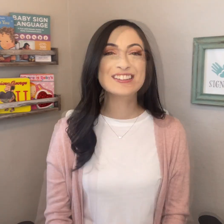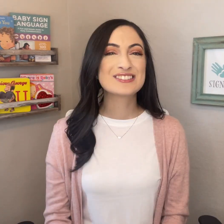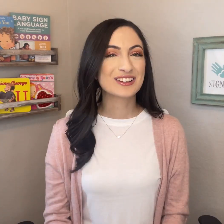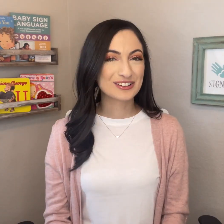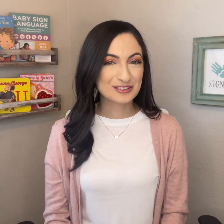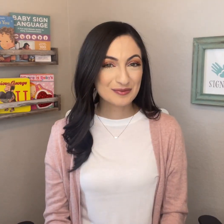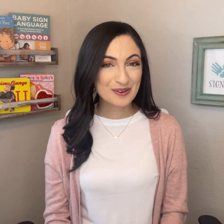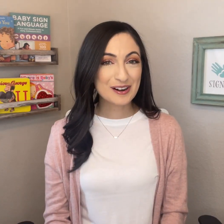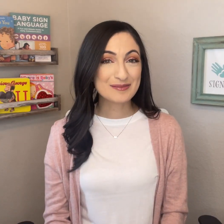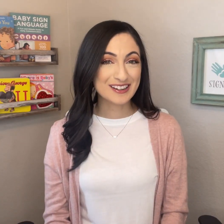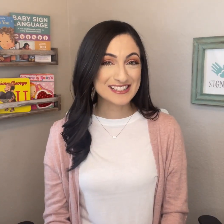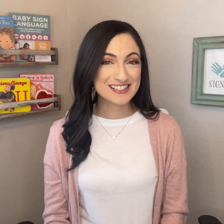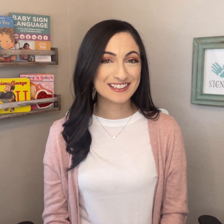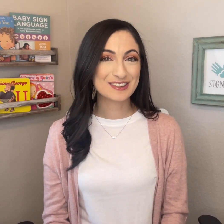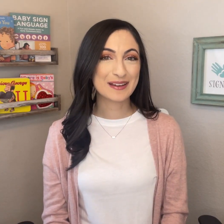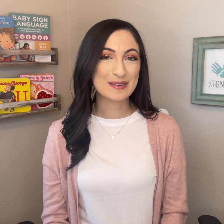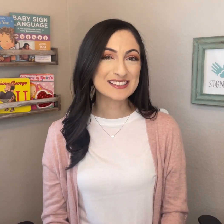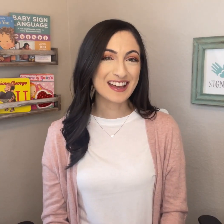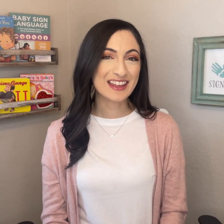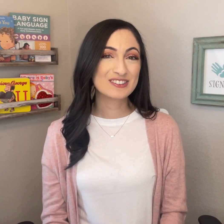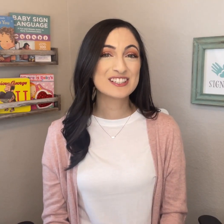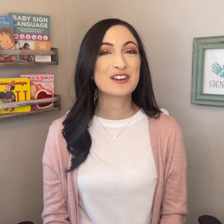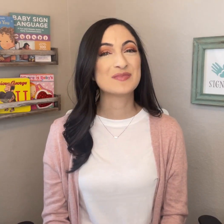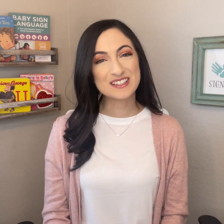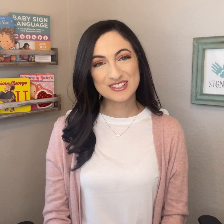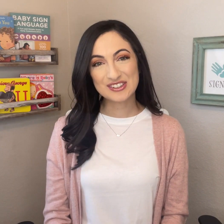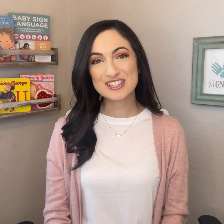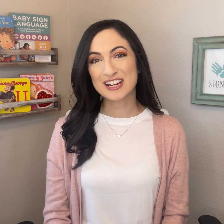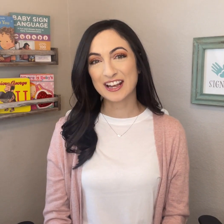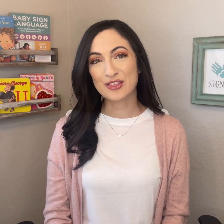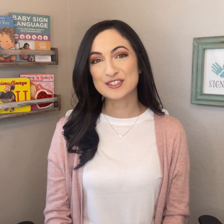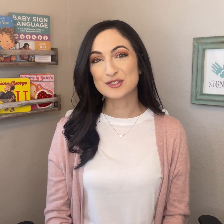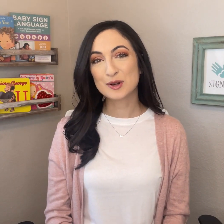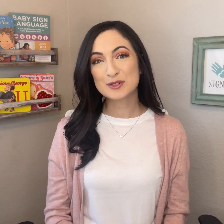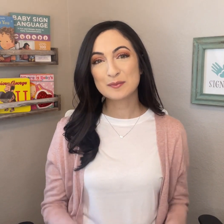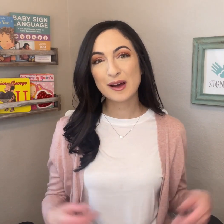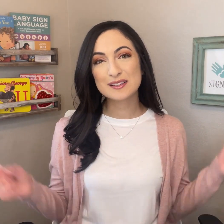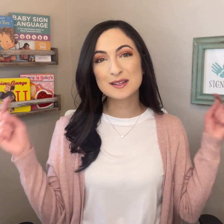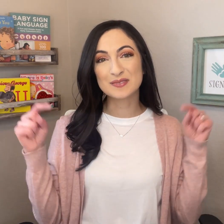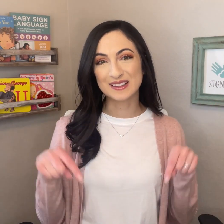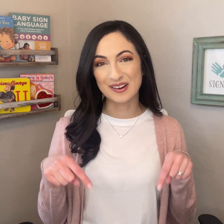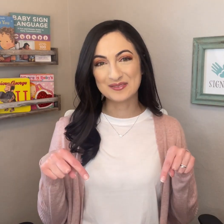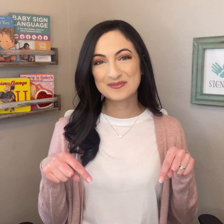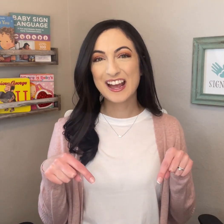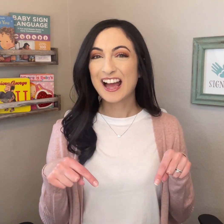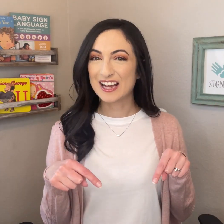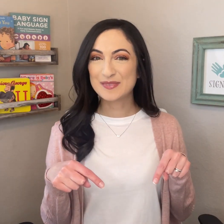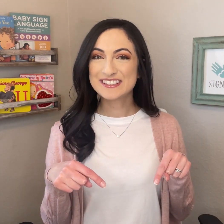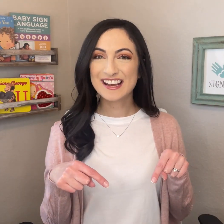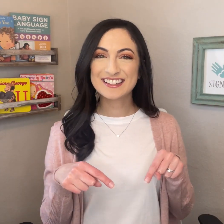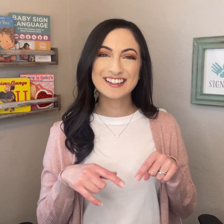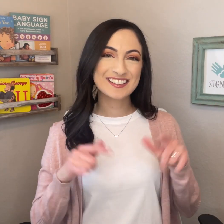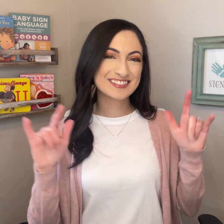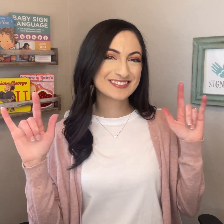To learn more about teaching your baby sign language, be sure to check out the description box below. Happy signing!